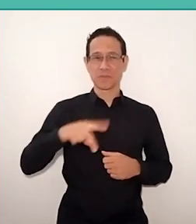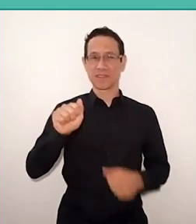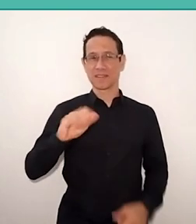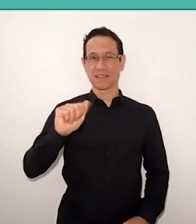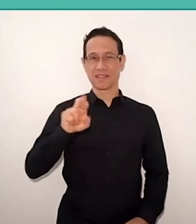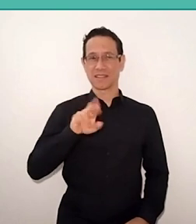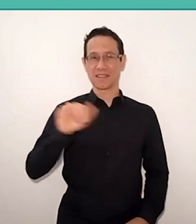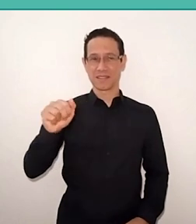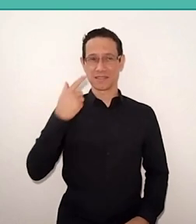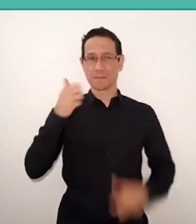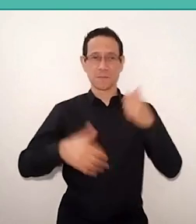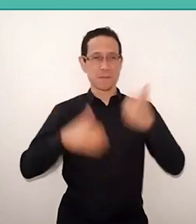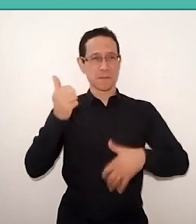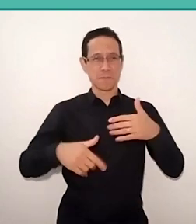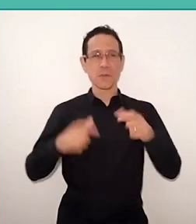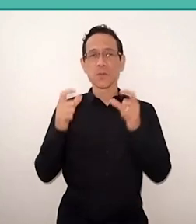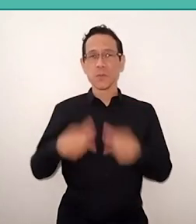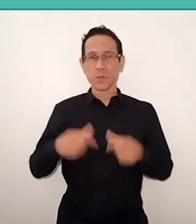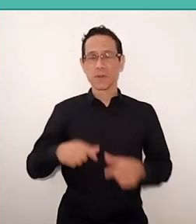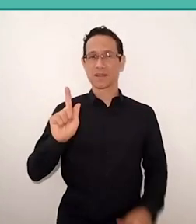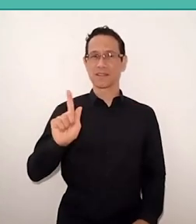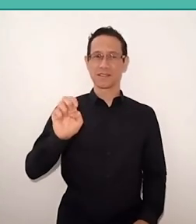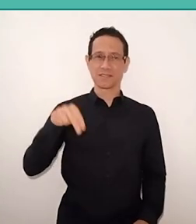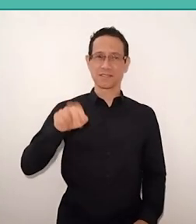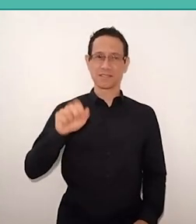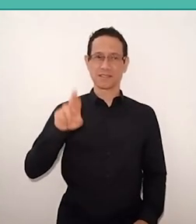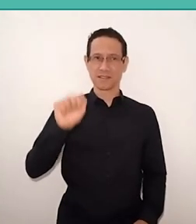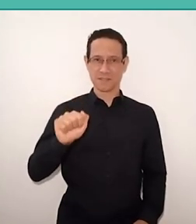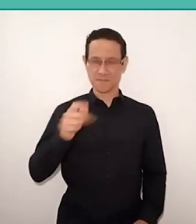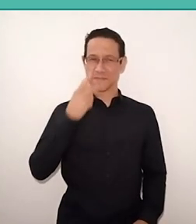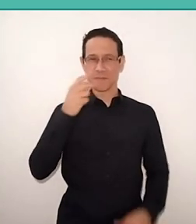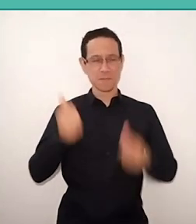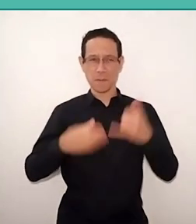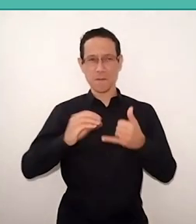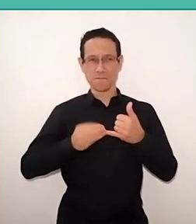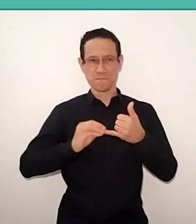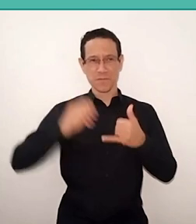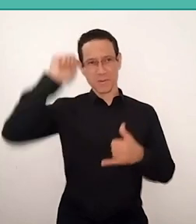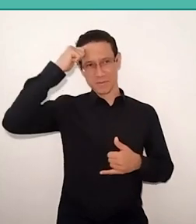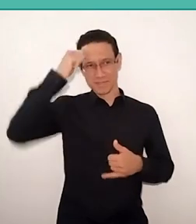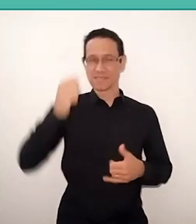of him in Geneva, talking about feijoada, Romão knows a lot of that, because